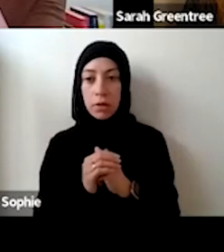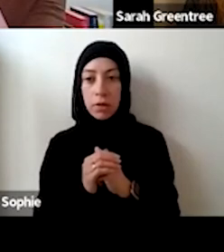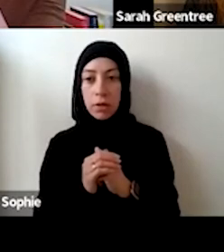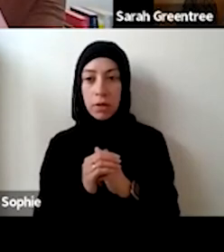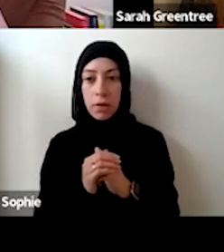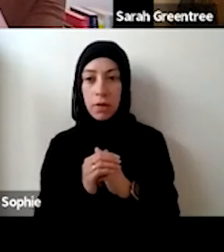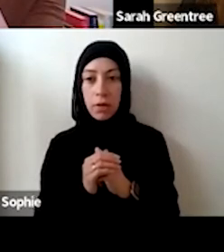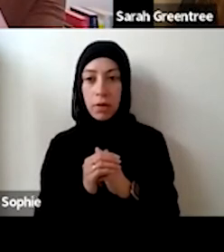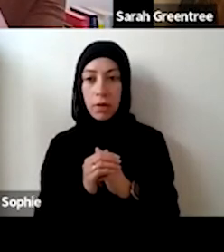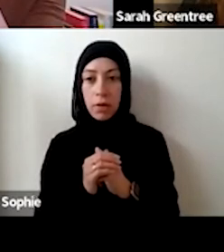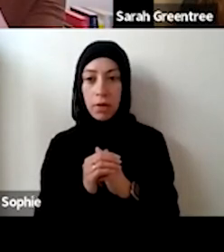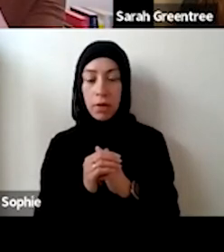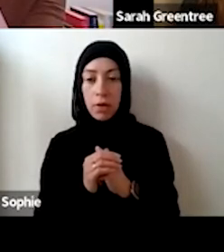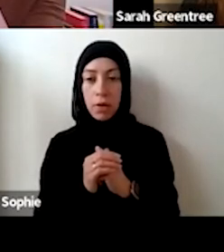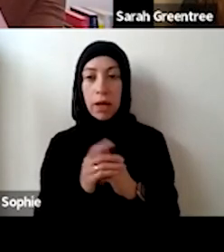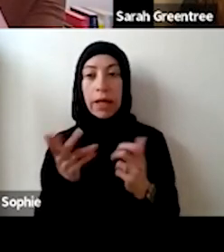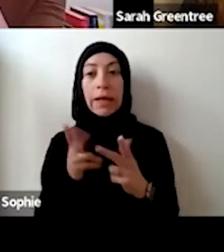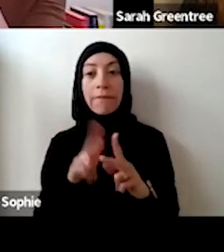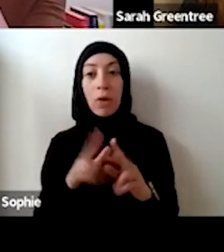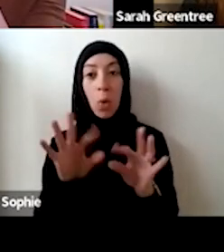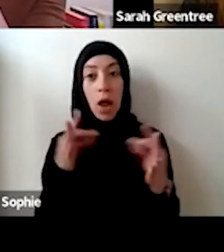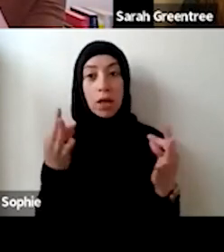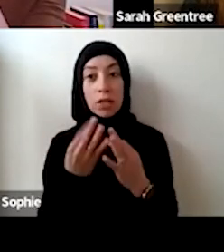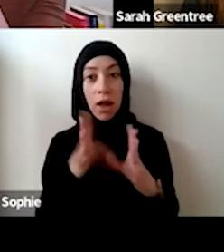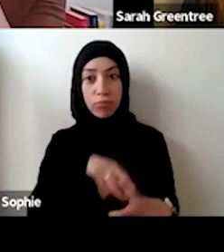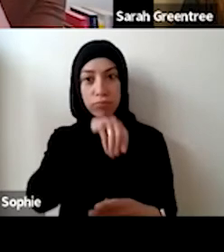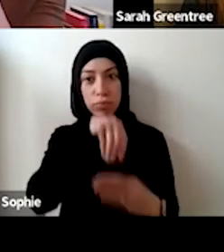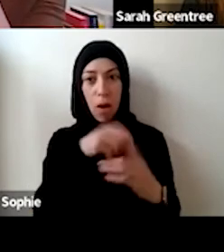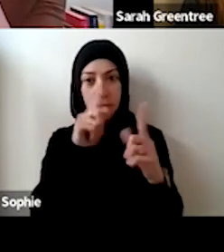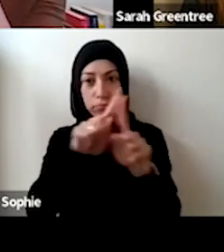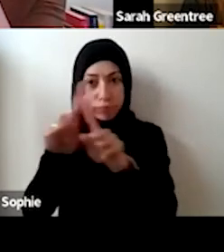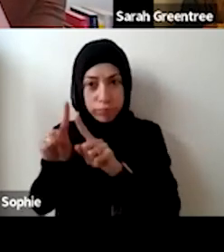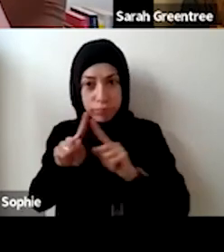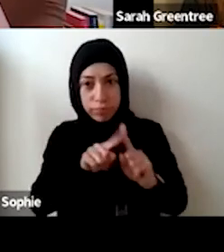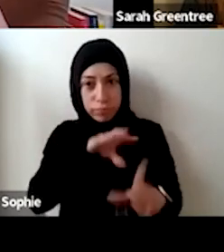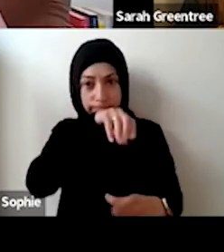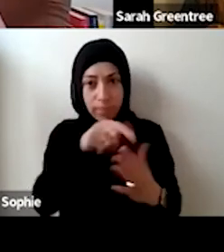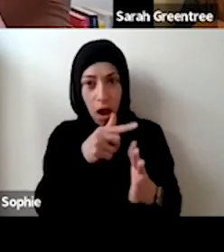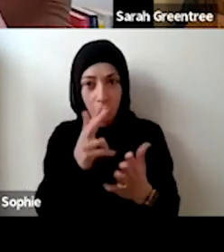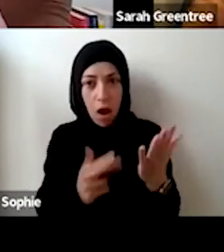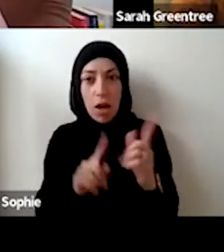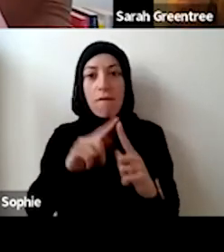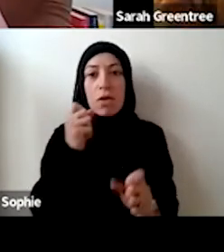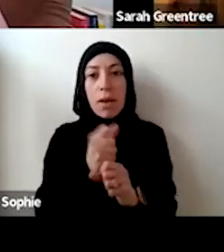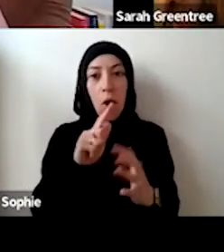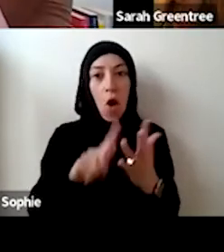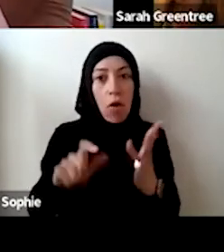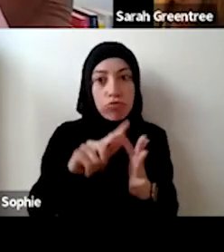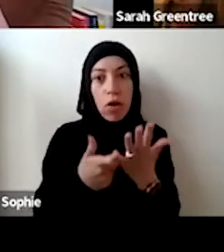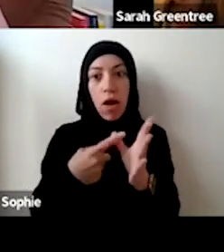covers a number of outfit music, visual, sometimes dance, community engagement chorus. covers art forms, opera, visual arts, community engagement? Think that feeds into what Sarah was talking about